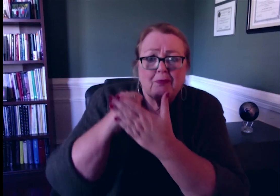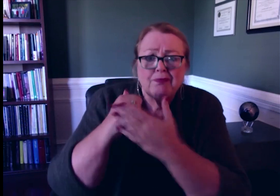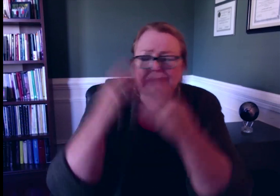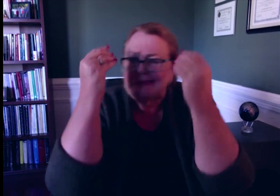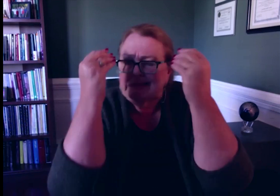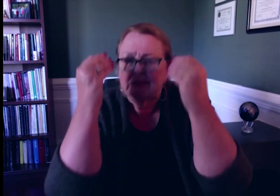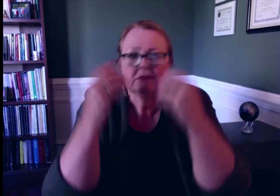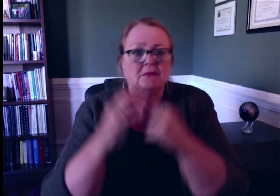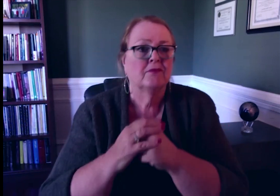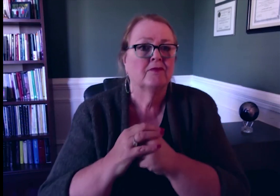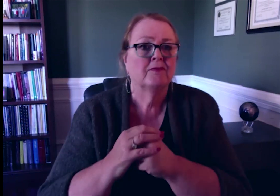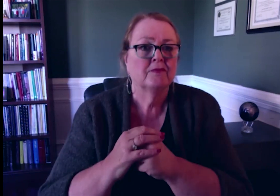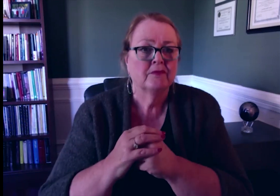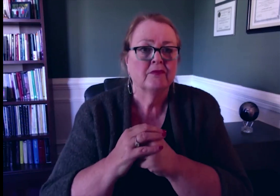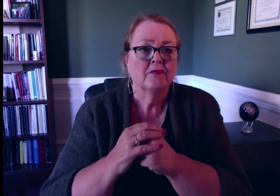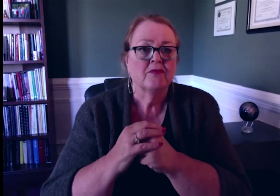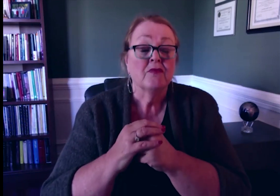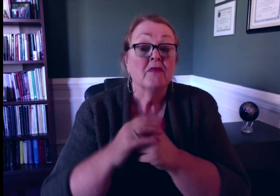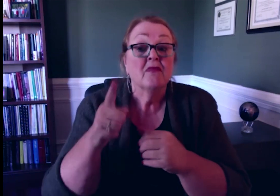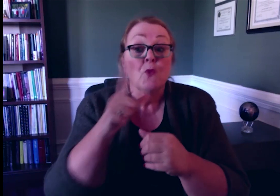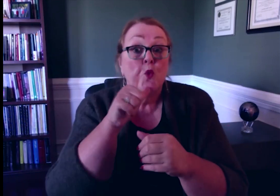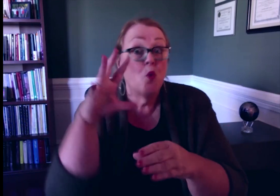helped guide our thoughts and observations.